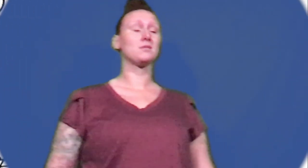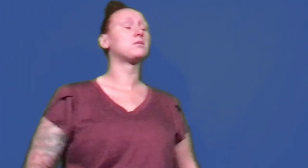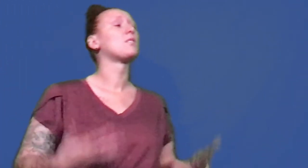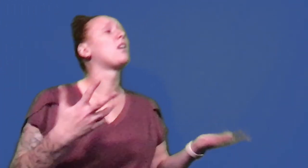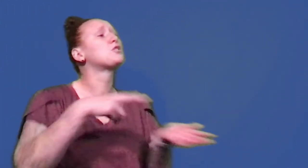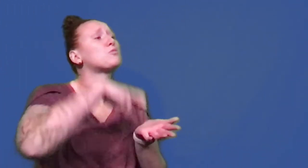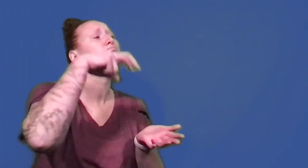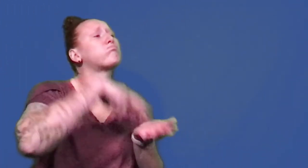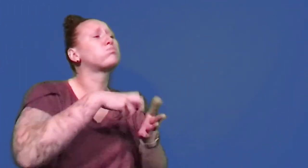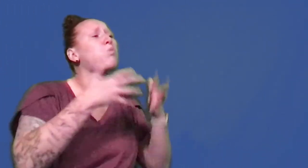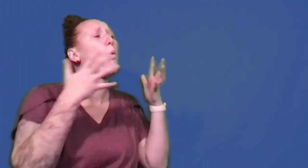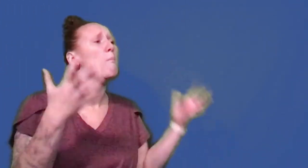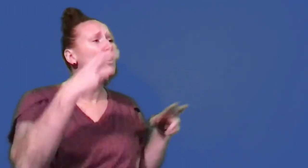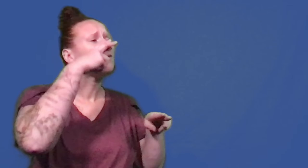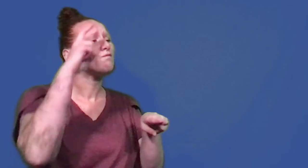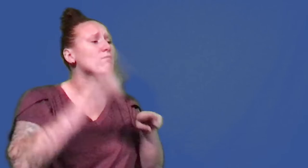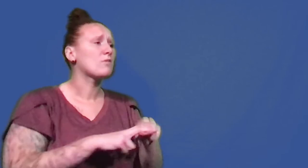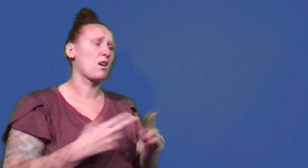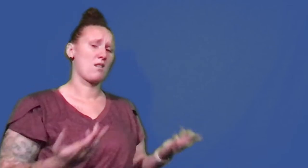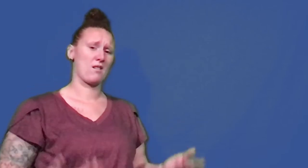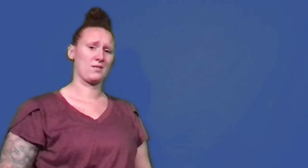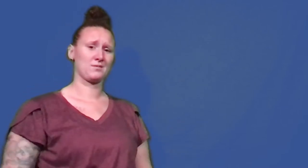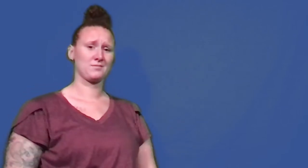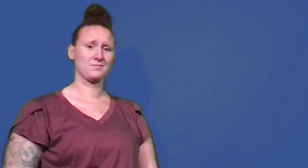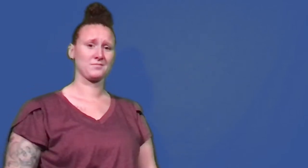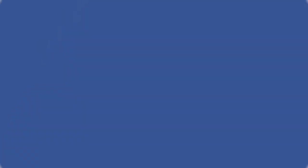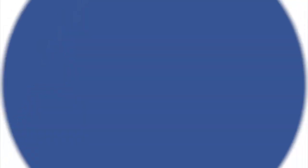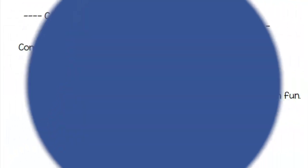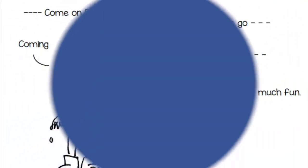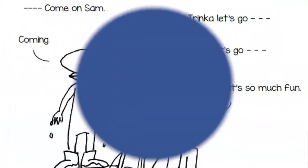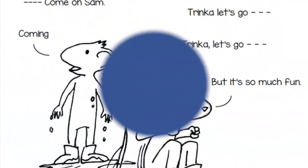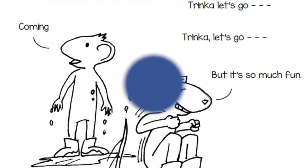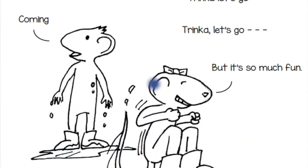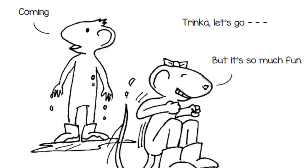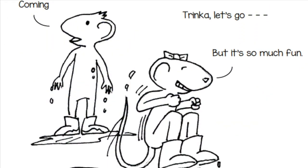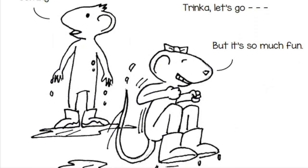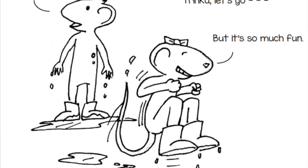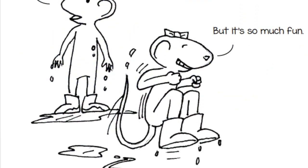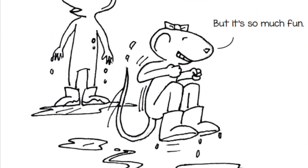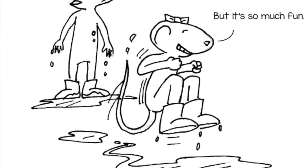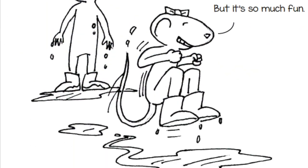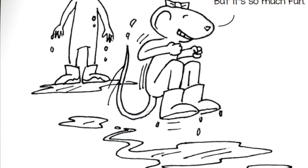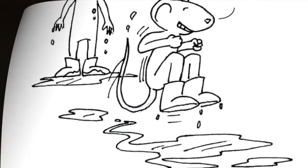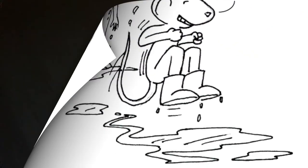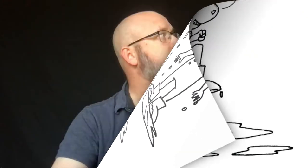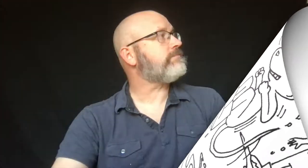But it's so much fun.